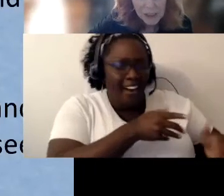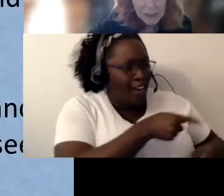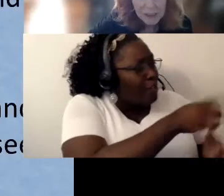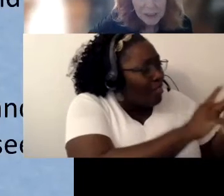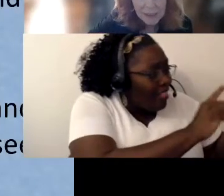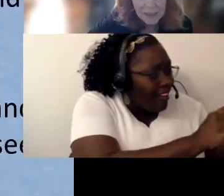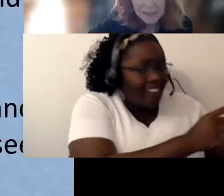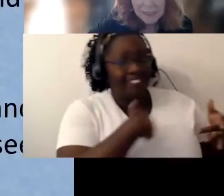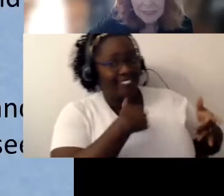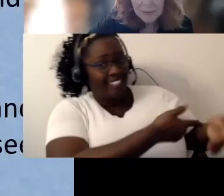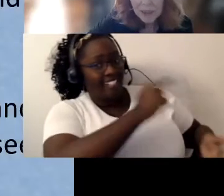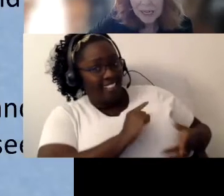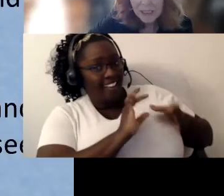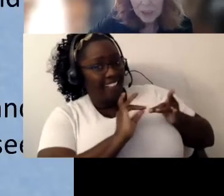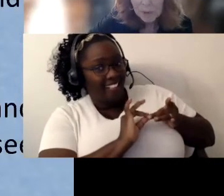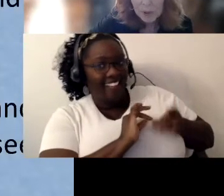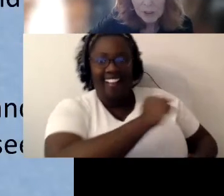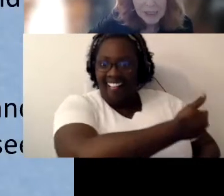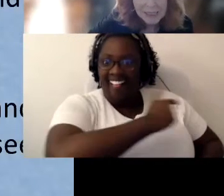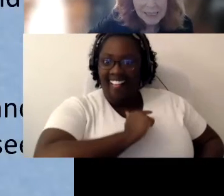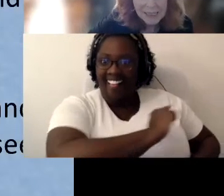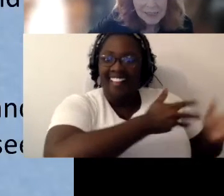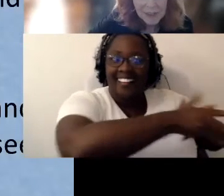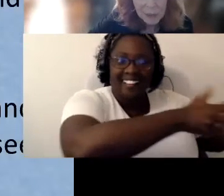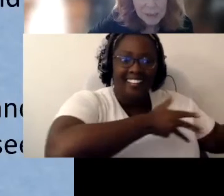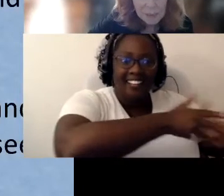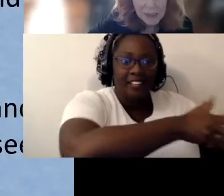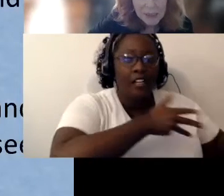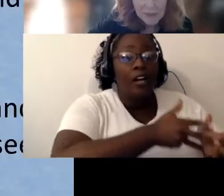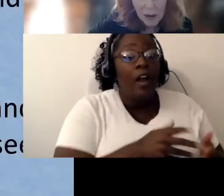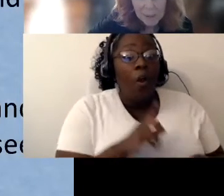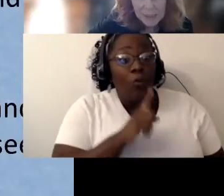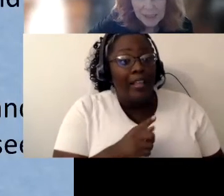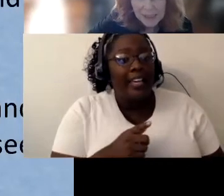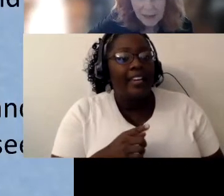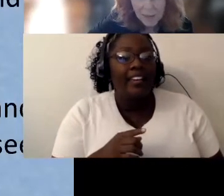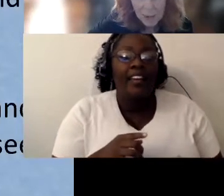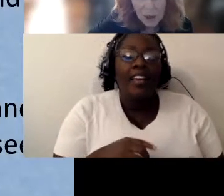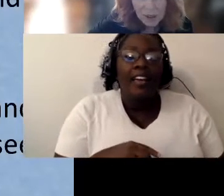In this communication approach, the sensitive and responsive competencies of the partners